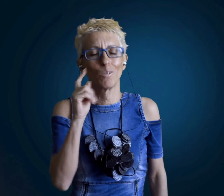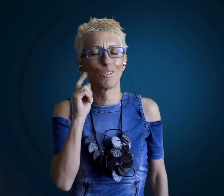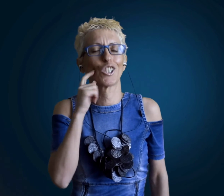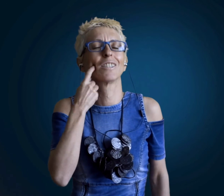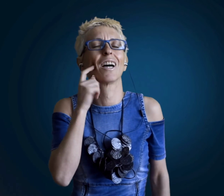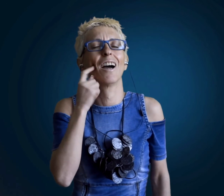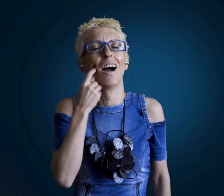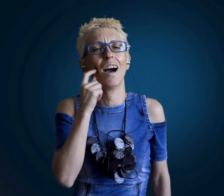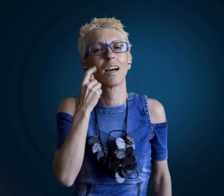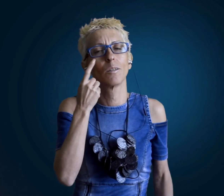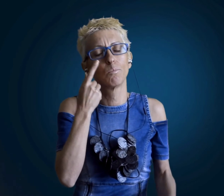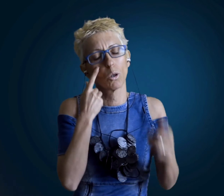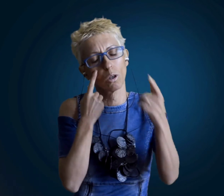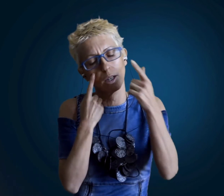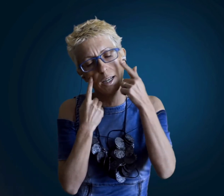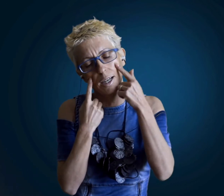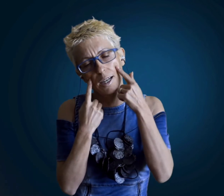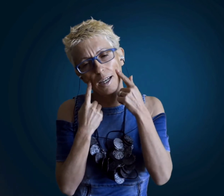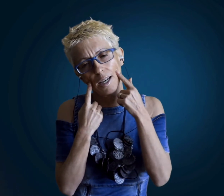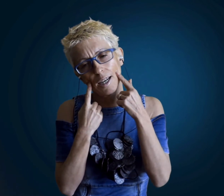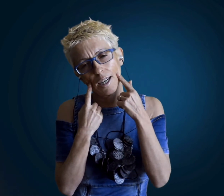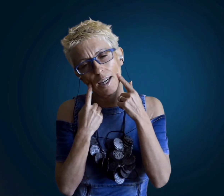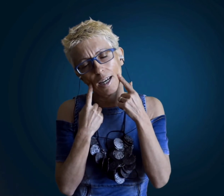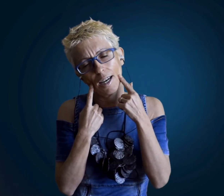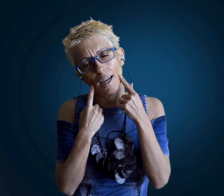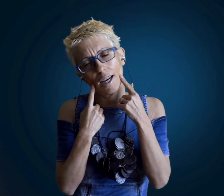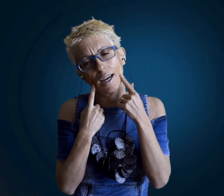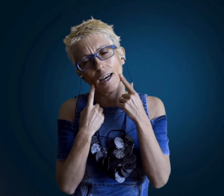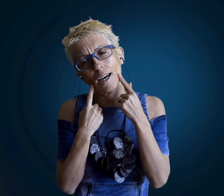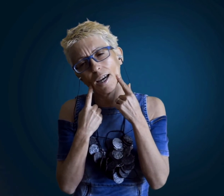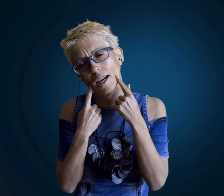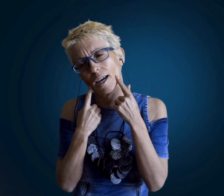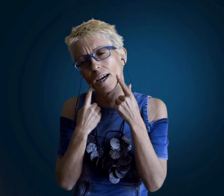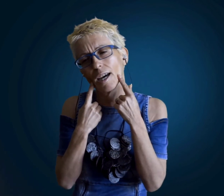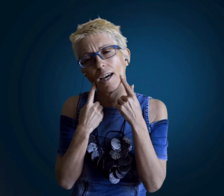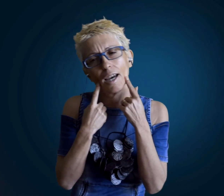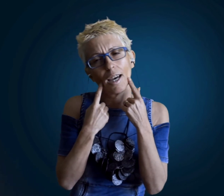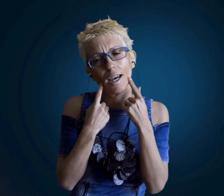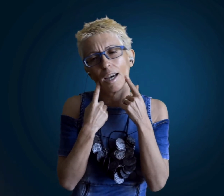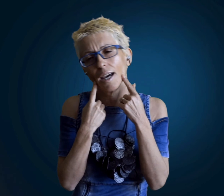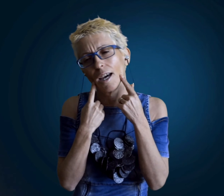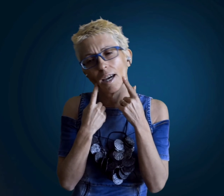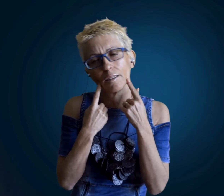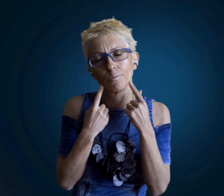anyone who laugh is crying